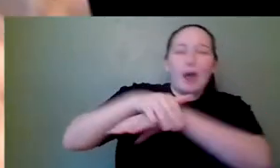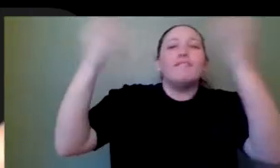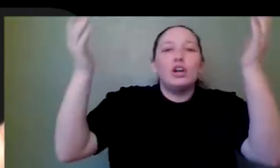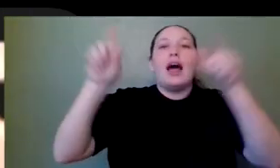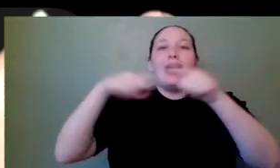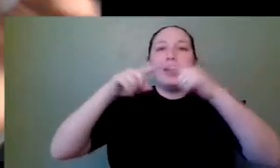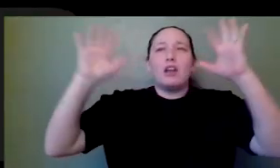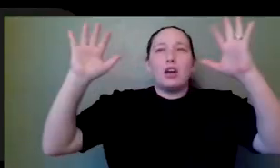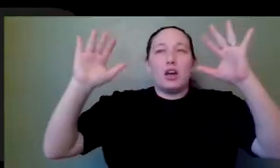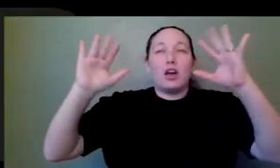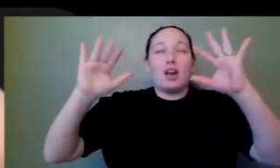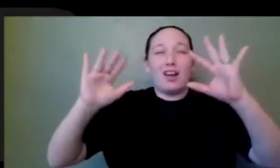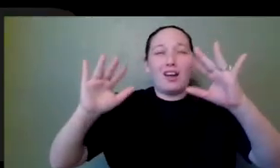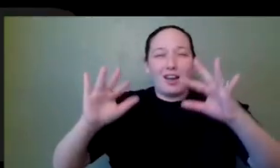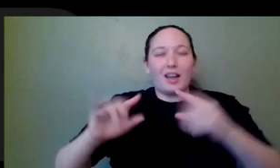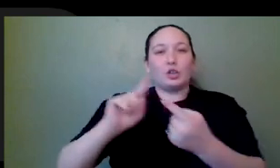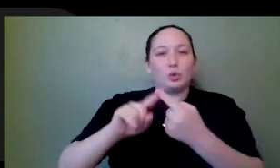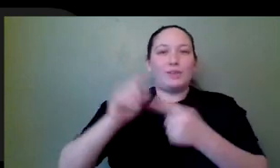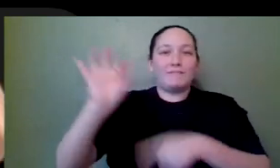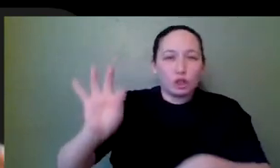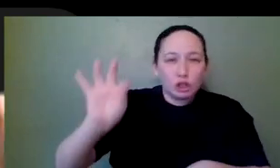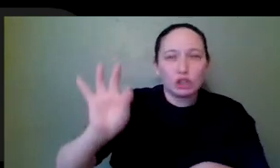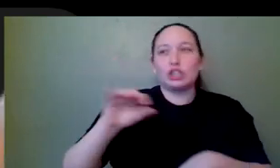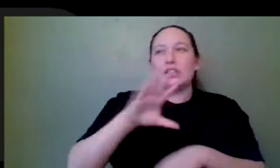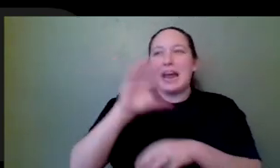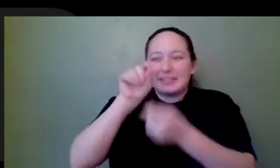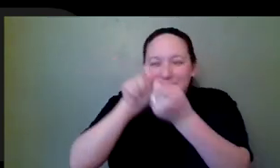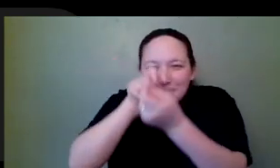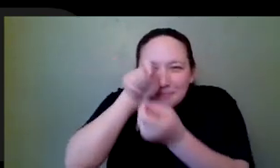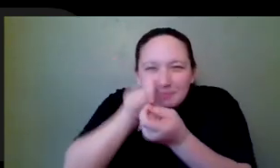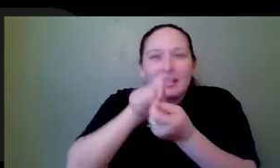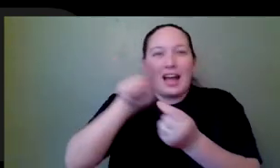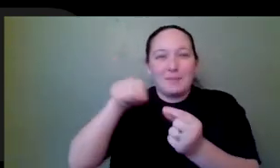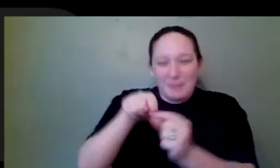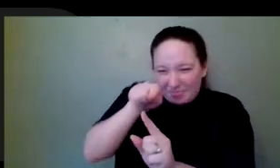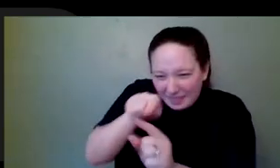be dealing with to then say, now, here is the micro slice of an environment with a micro slice